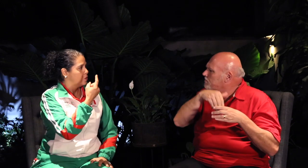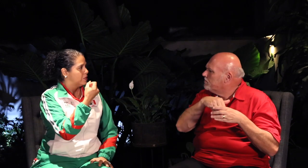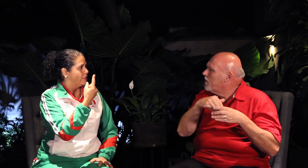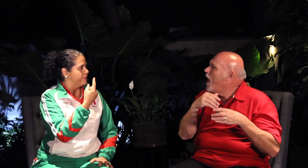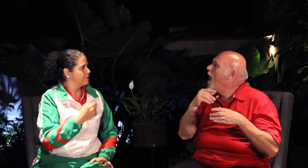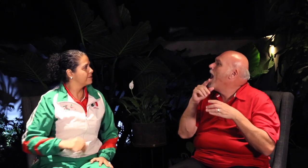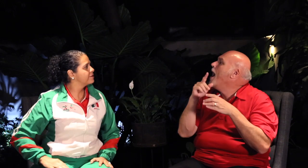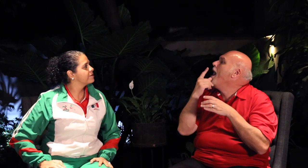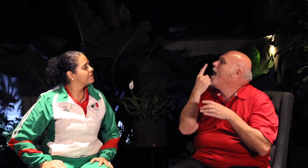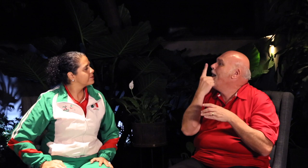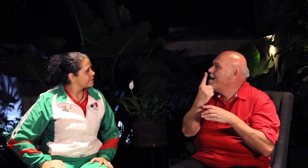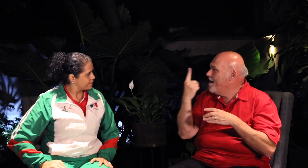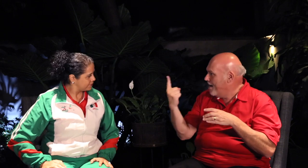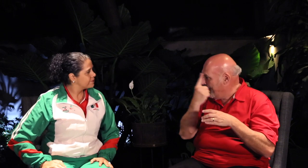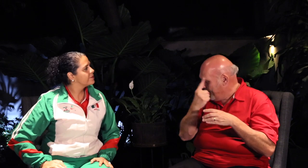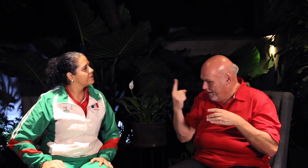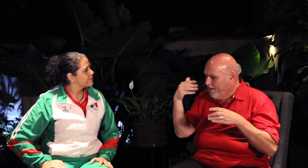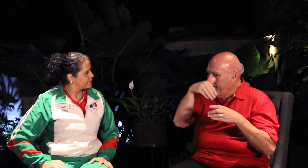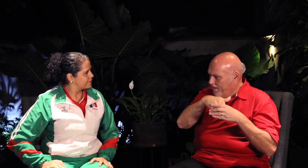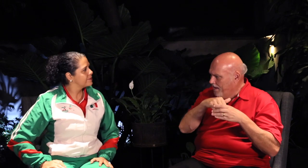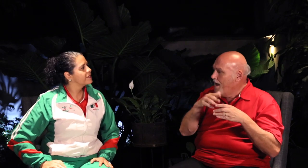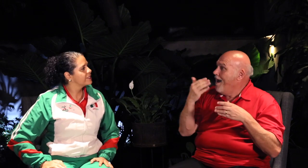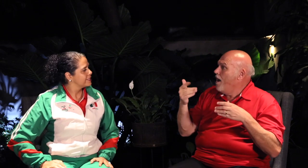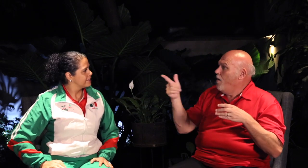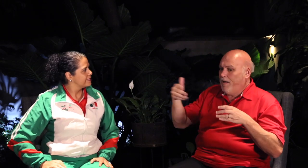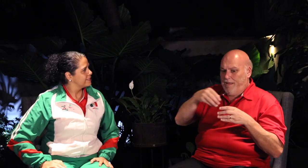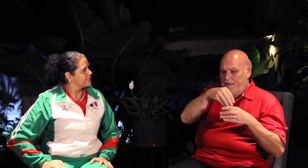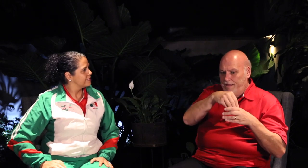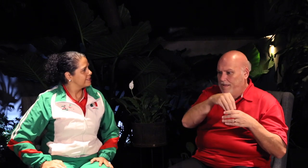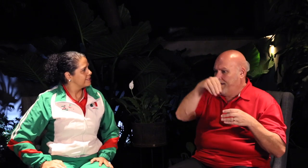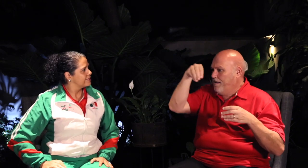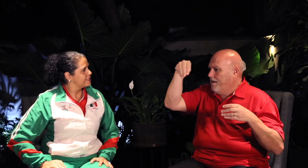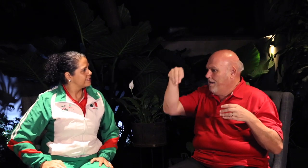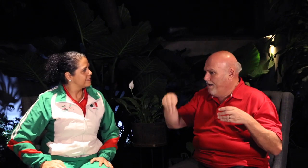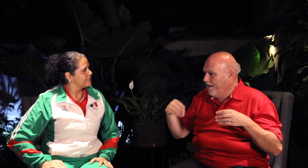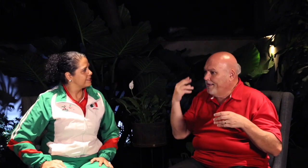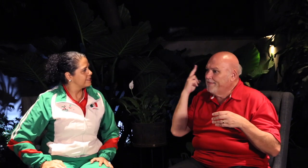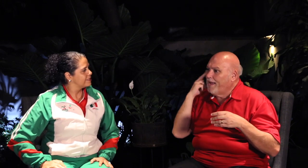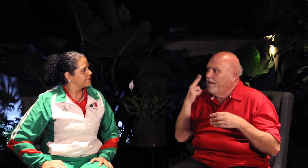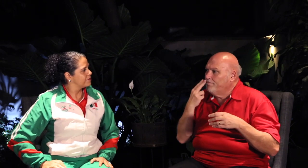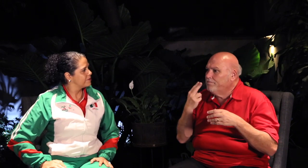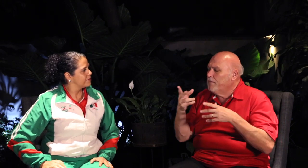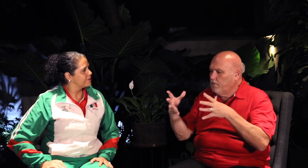[Xochitl]: I was eleven. [Anselmo]: And when you joined the Deaf team,